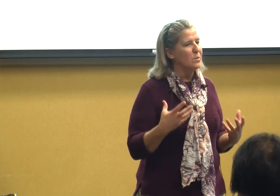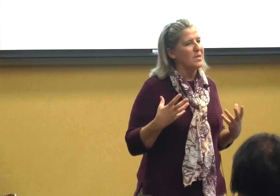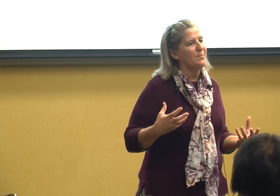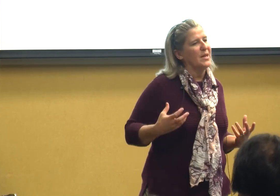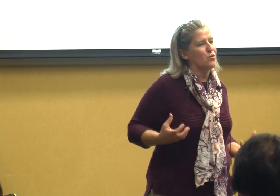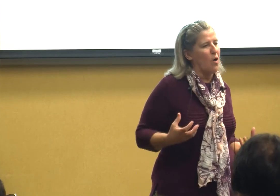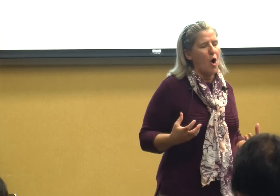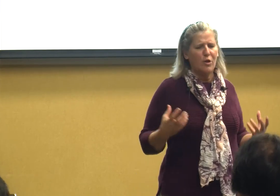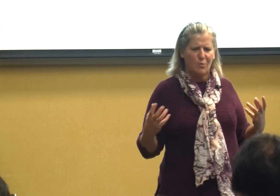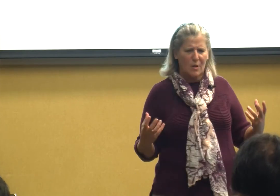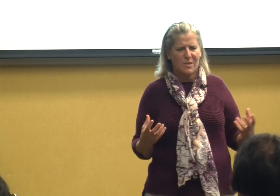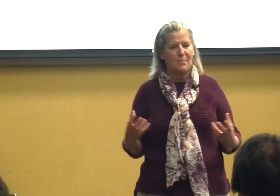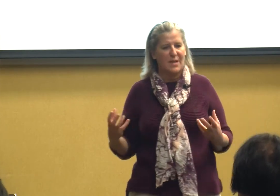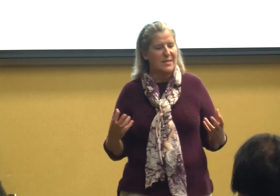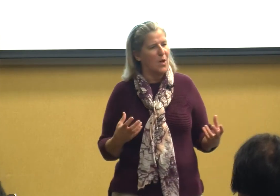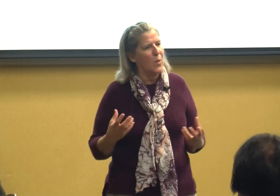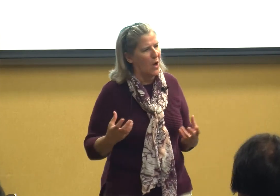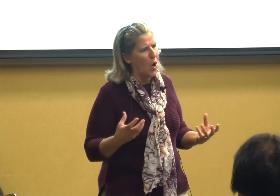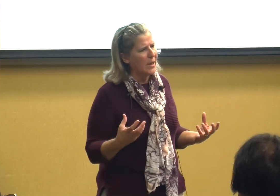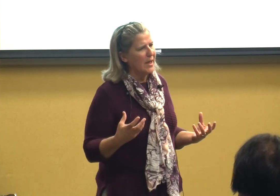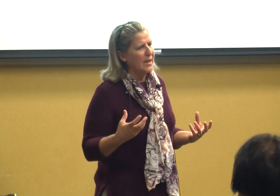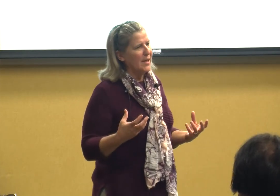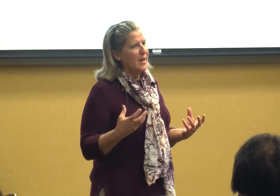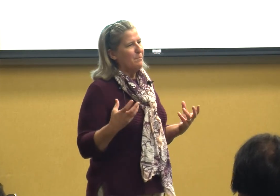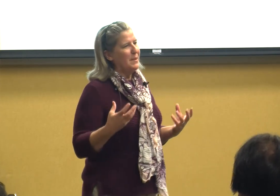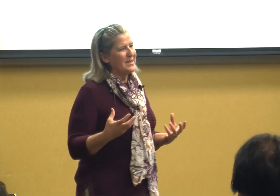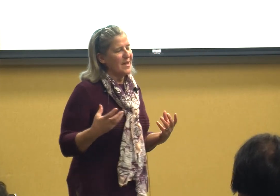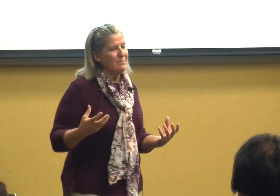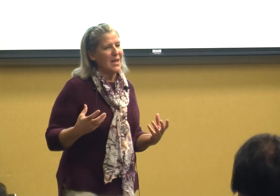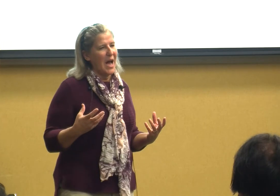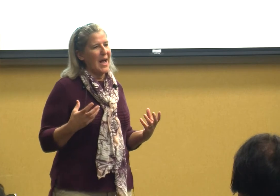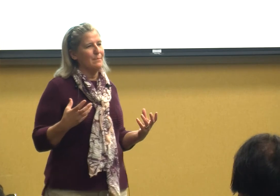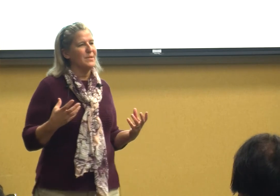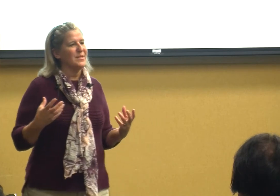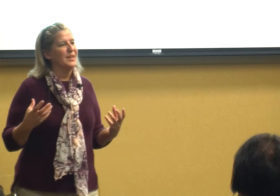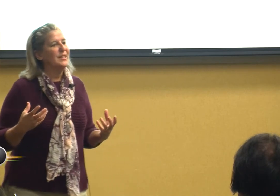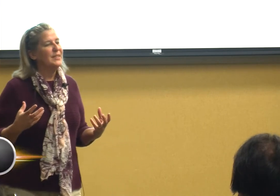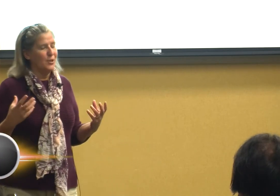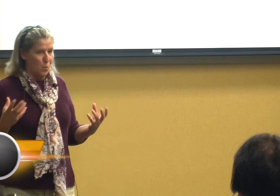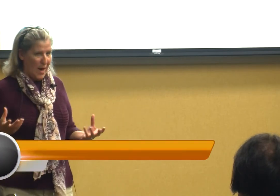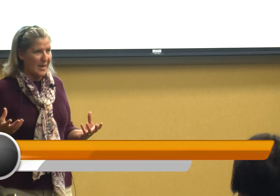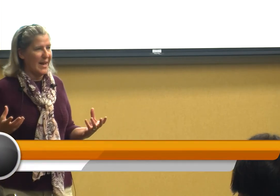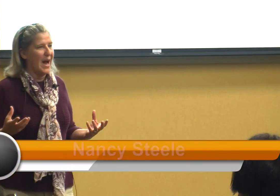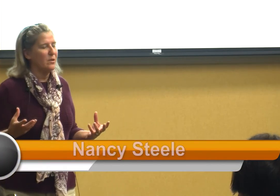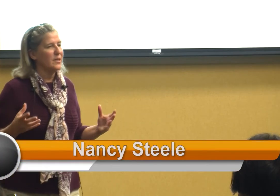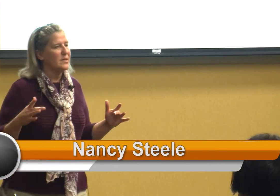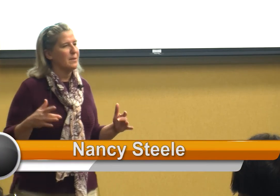something's wrong you know something's going on but sometimes you wait it out and sometimes